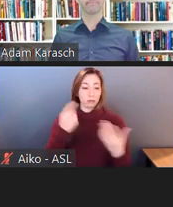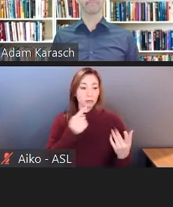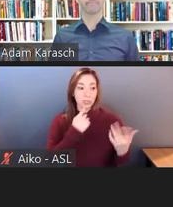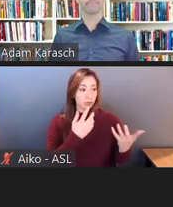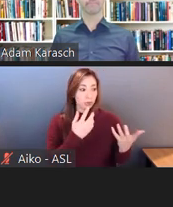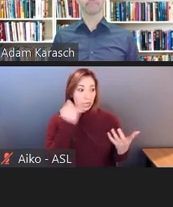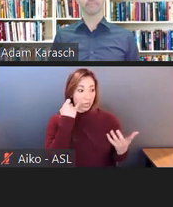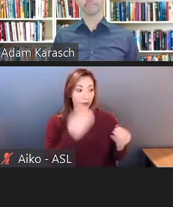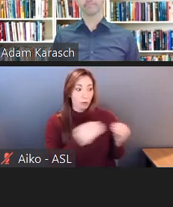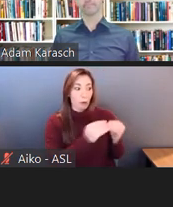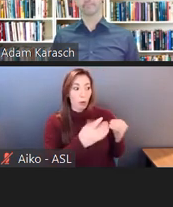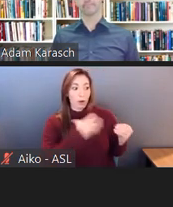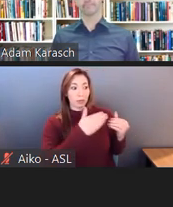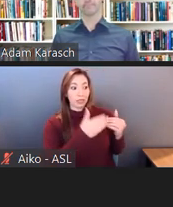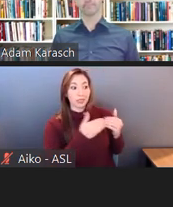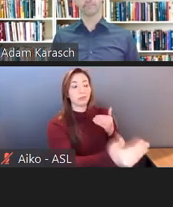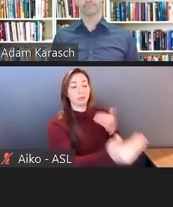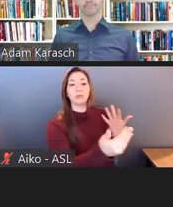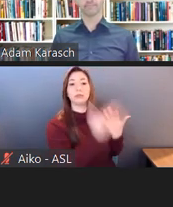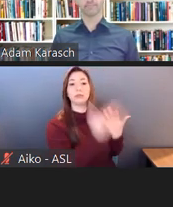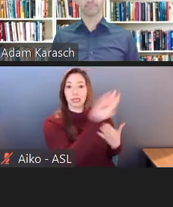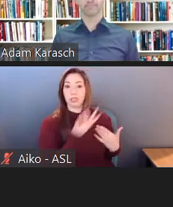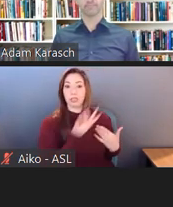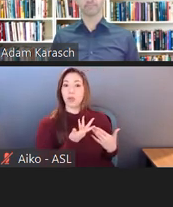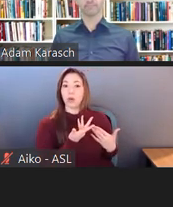The one thing that you don't see in this settlement